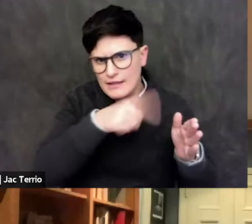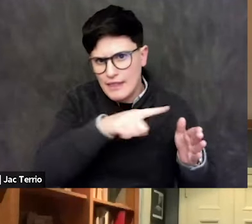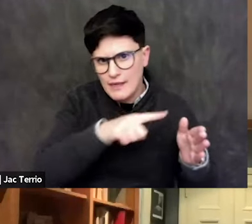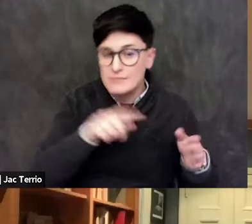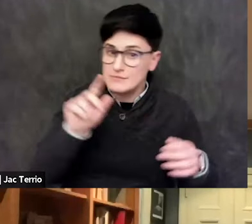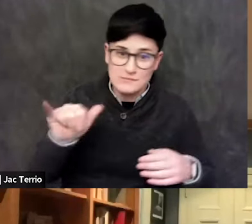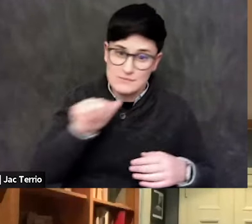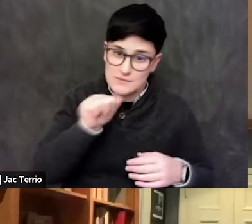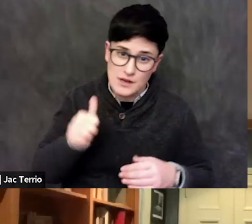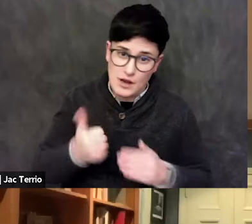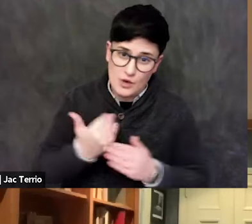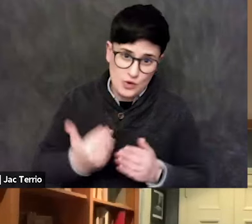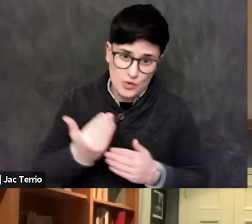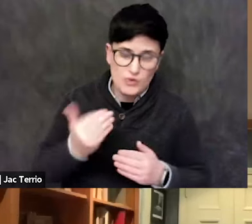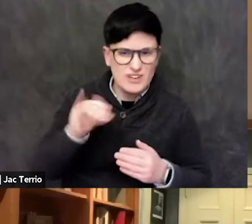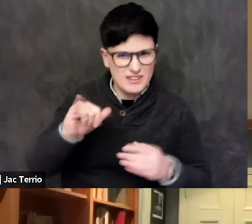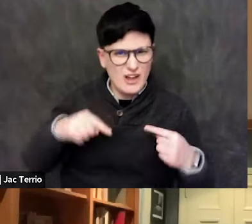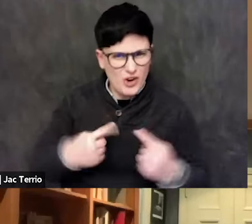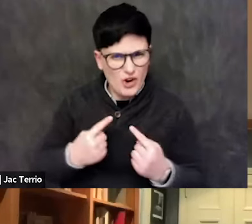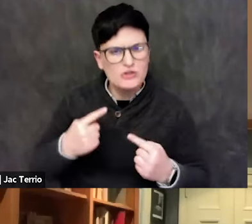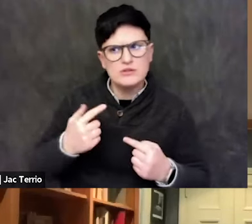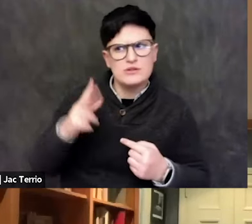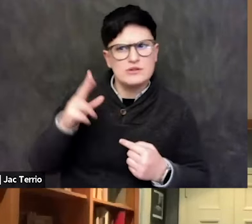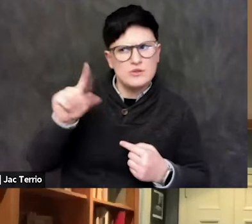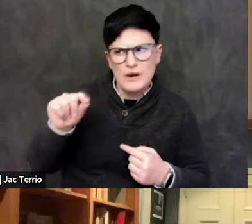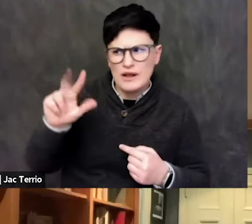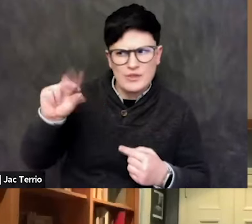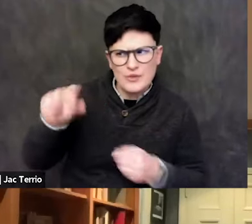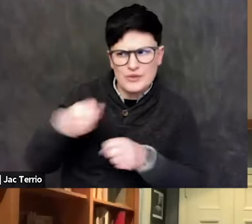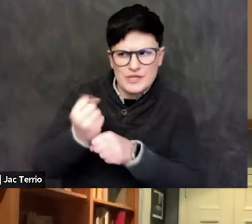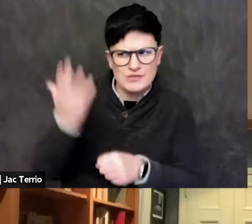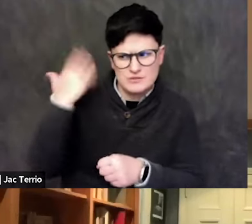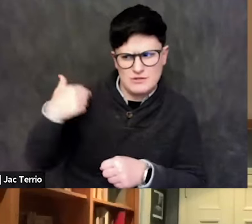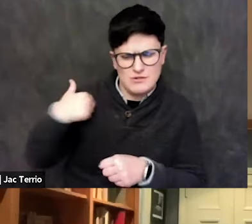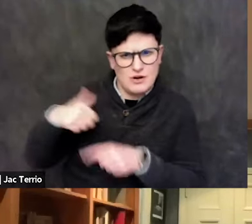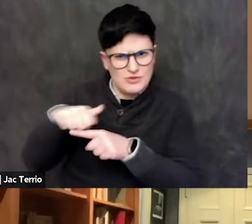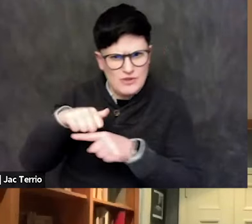You know, 20, 30 years ago when I was doing training, I was saying, for a Jewish student